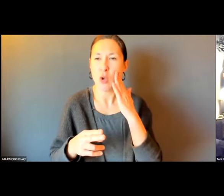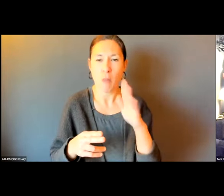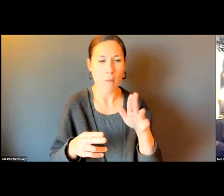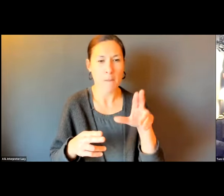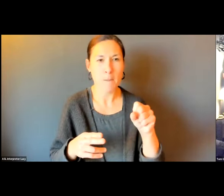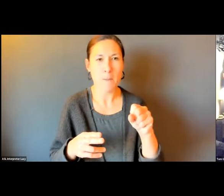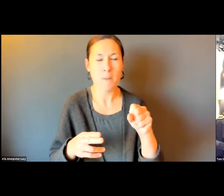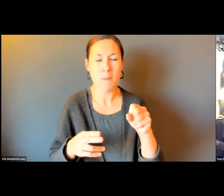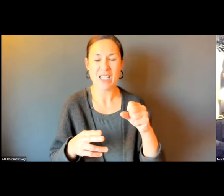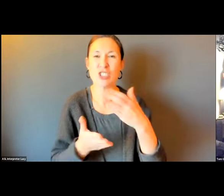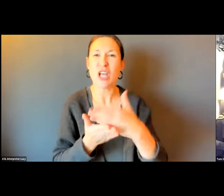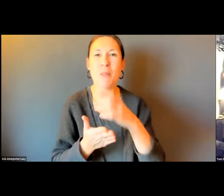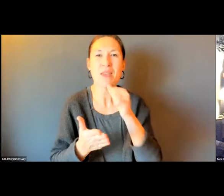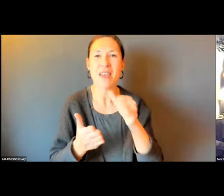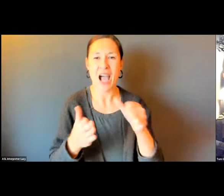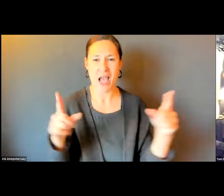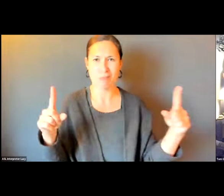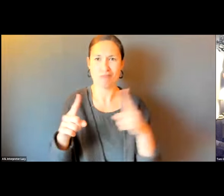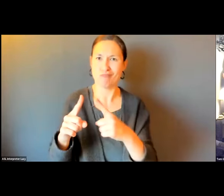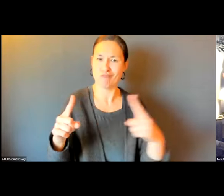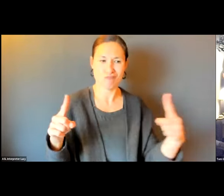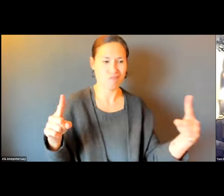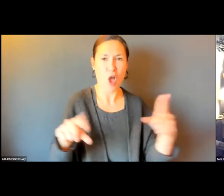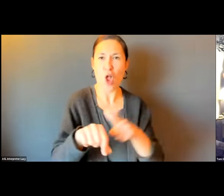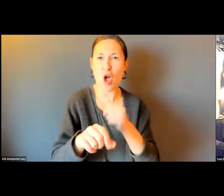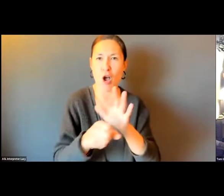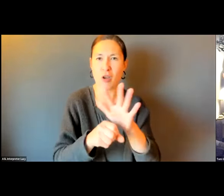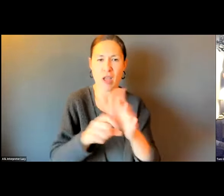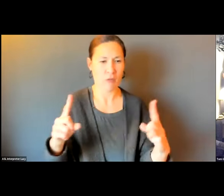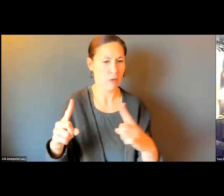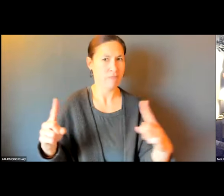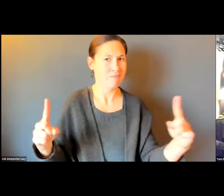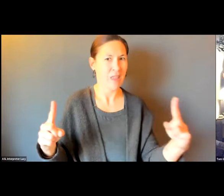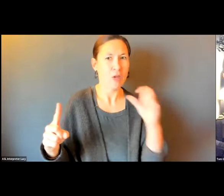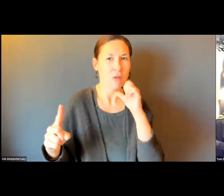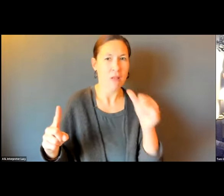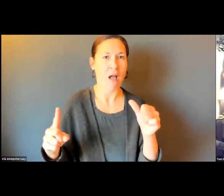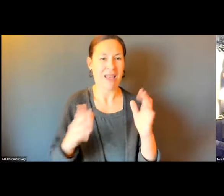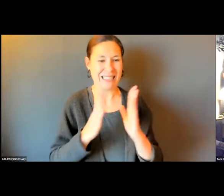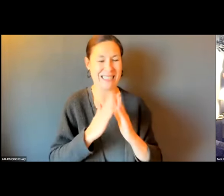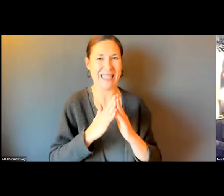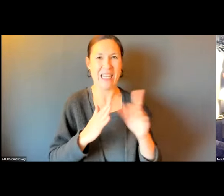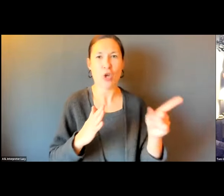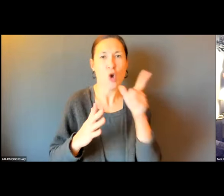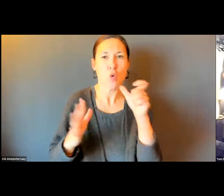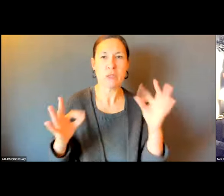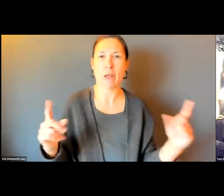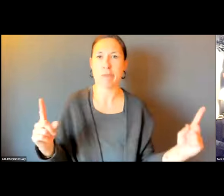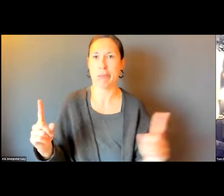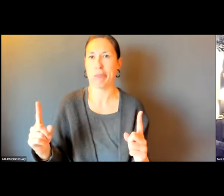JOANNE TALKED ABOUT EARLIER IN REGARDS TO BUS STOPS AND HOW THEY ARE NEVER THE RIGHT LENGTH